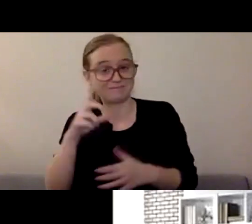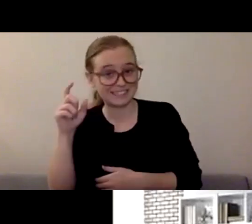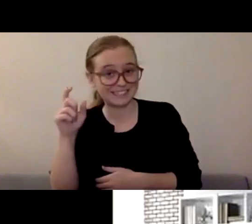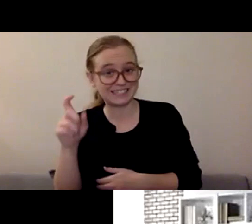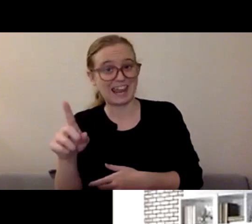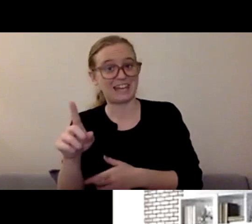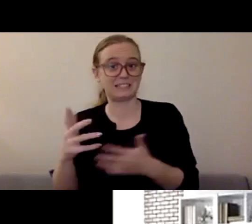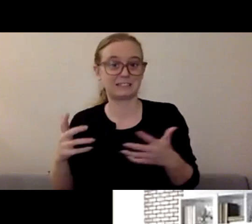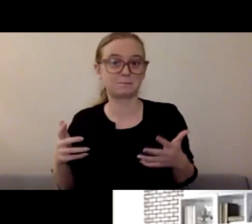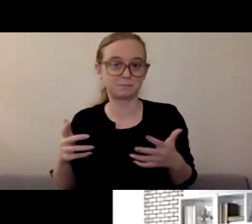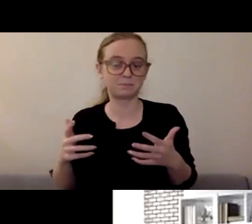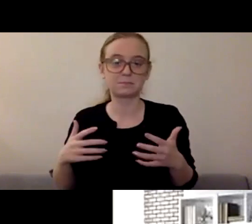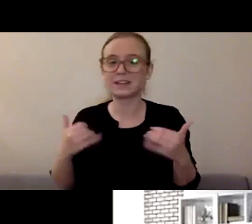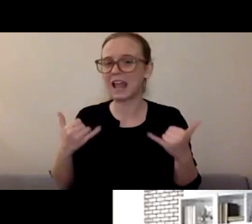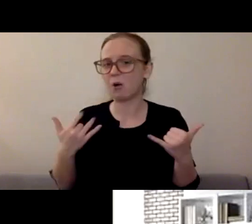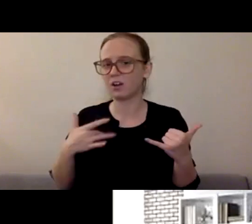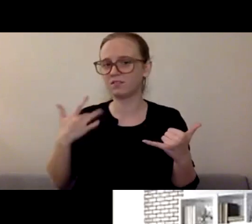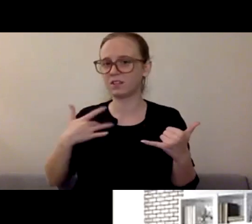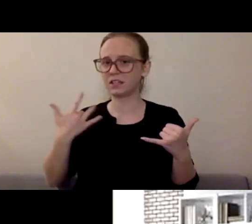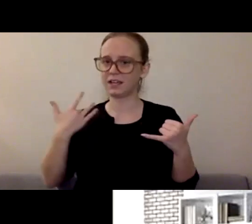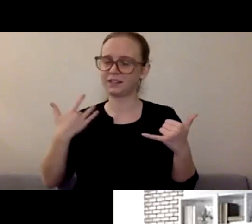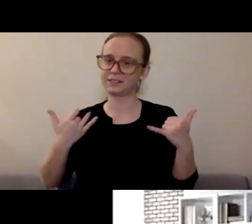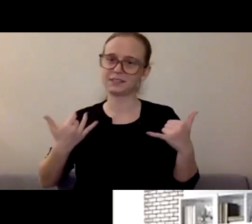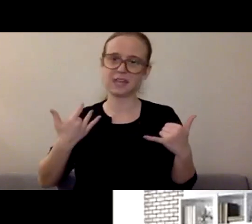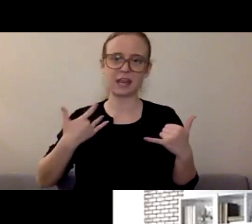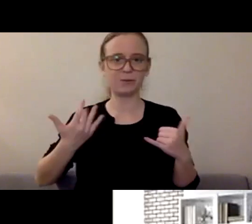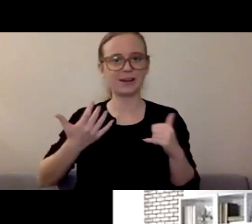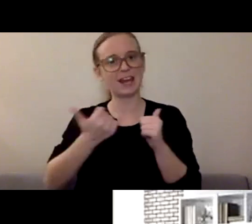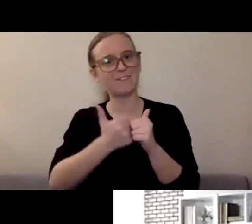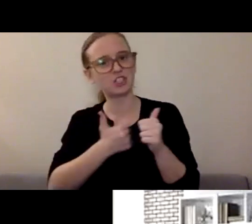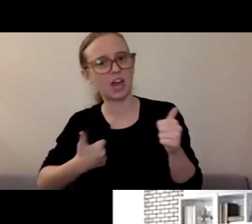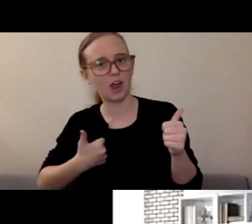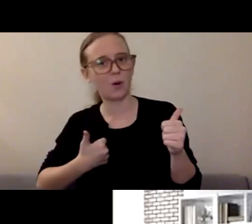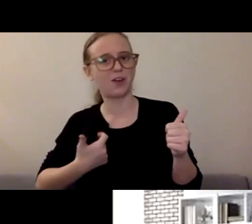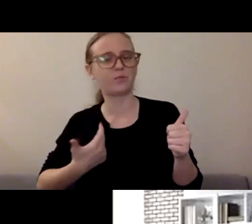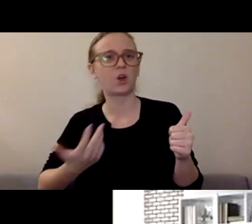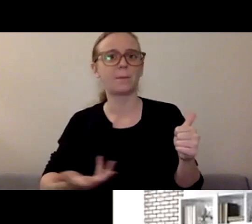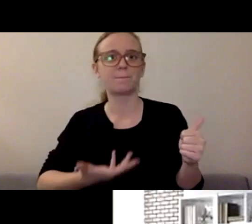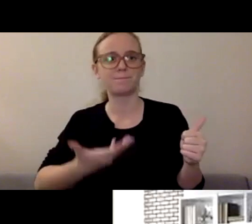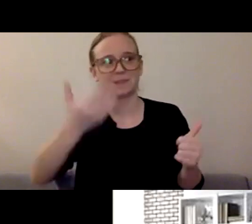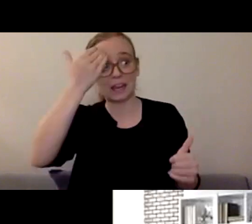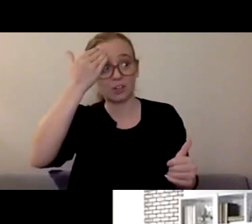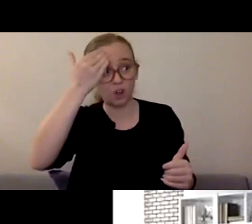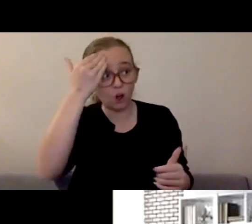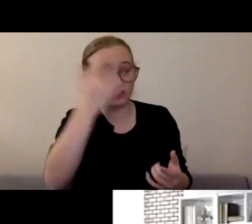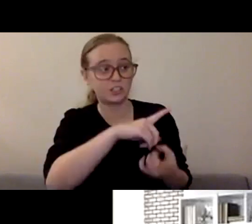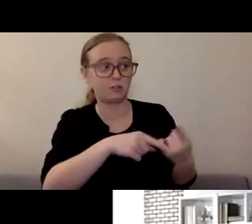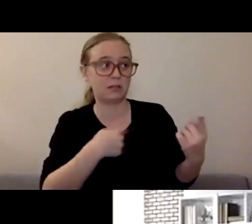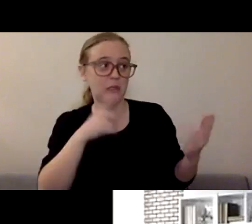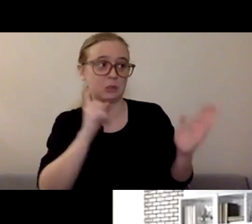sometimes we shy away from acknowledging when people aren't okay or people don't seem to be okay.